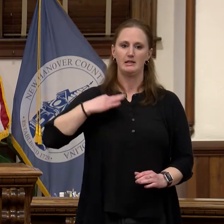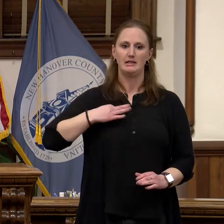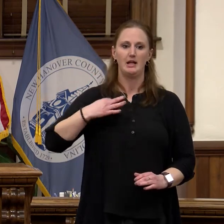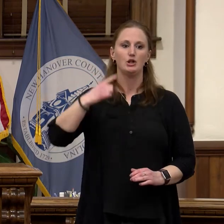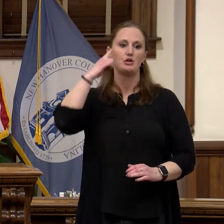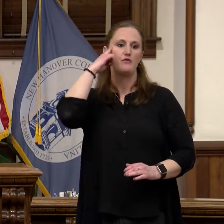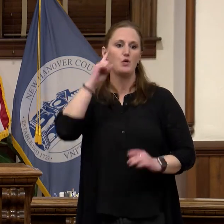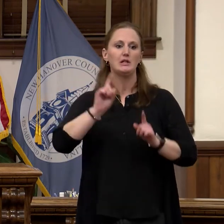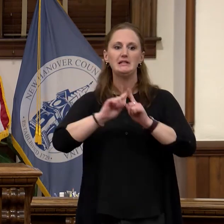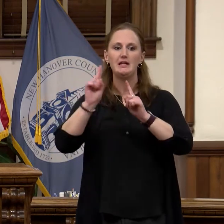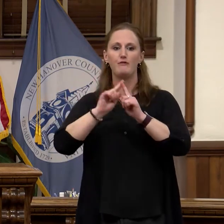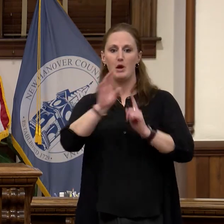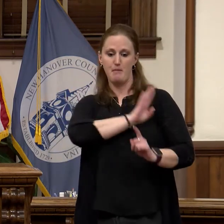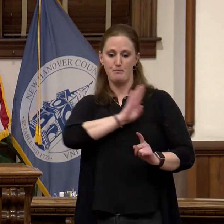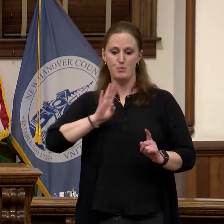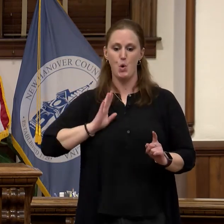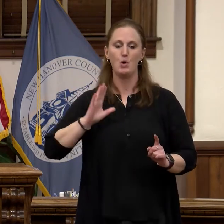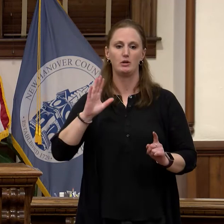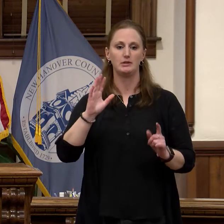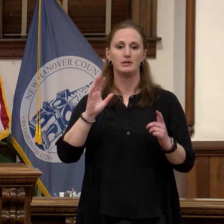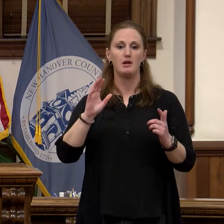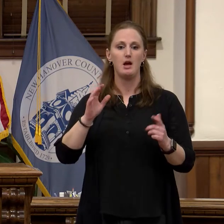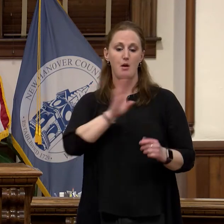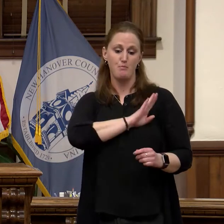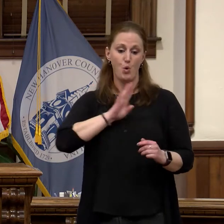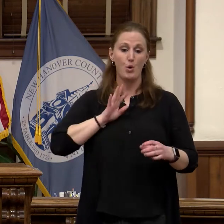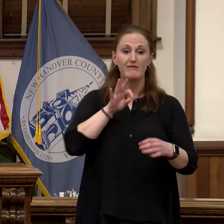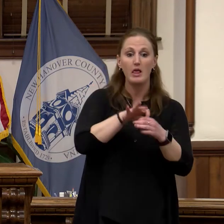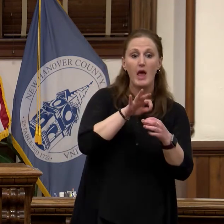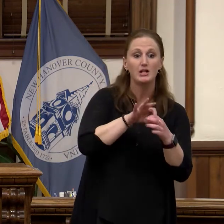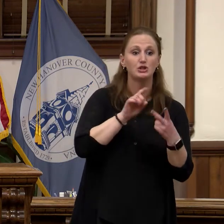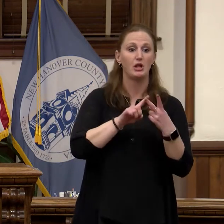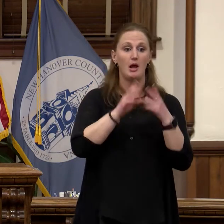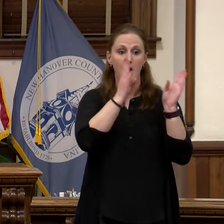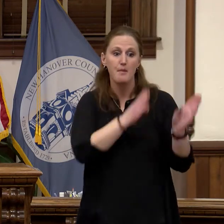and committees, our board of elections, our planning board, our Soil and Water